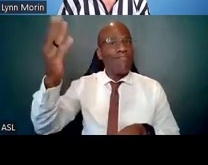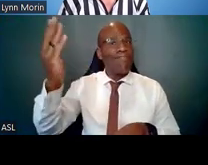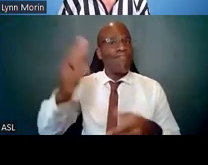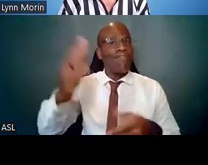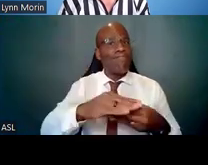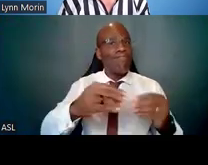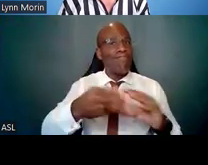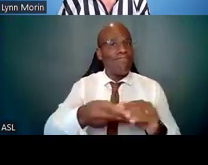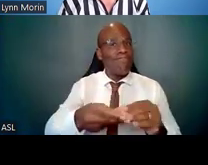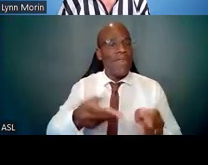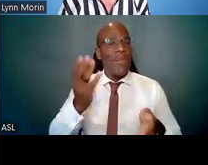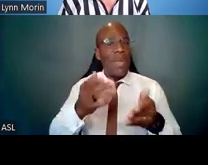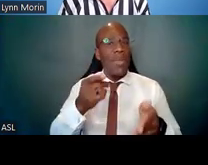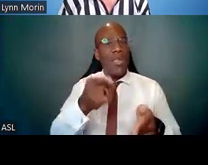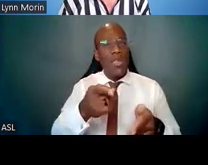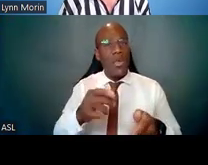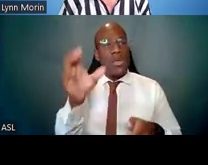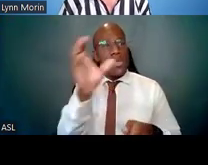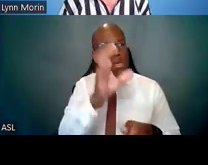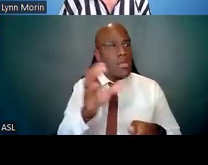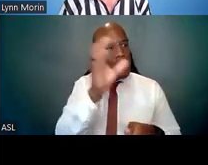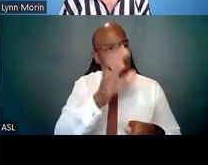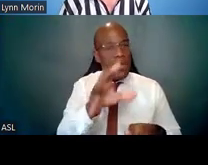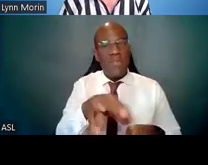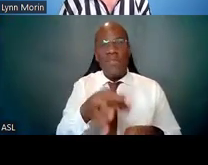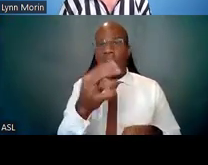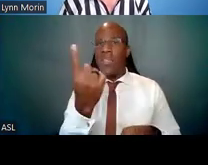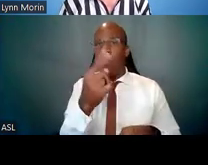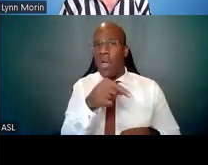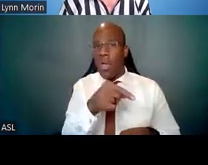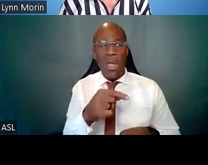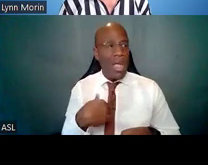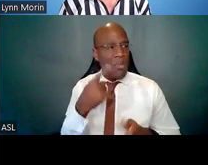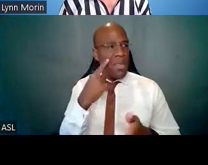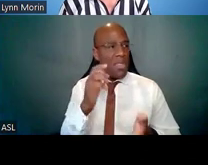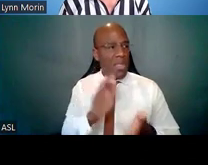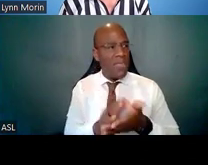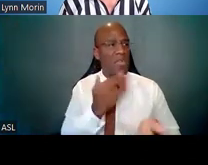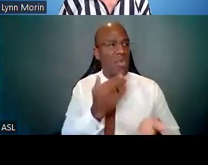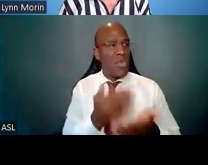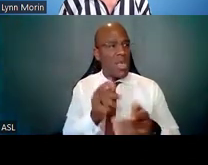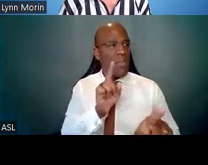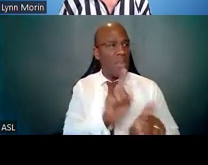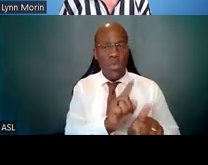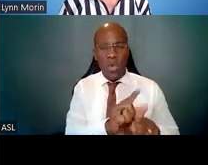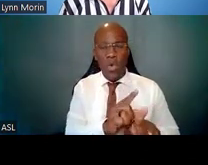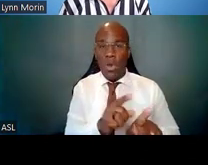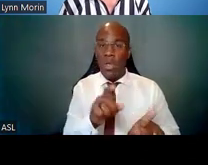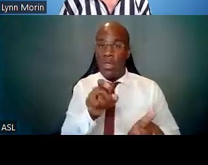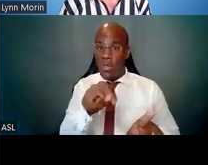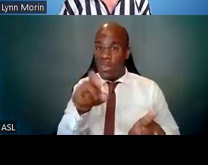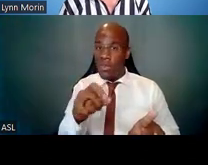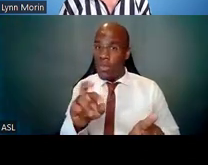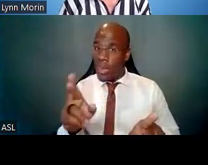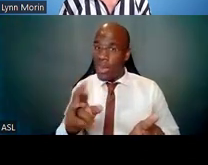and you find someone who you believe would be a good mentor -- so have your pitch ready. This is going to help build your network